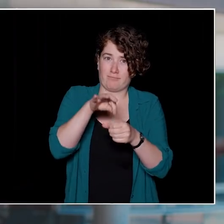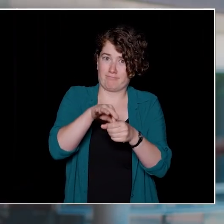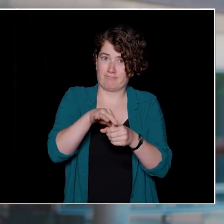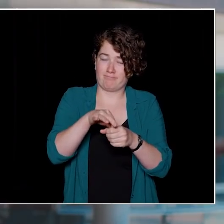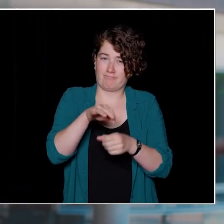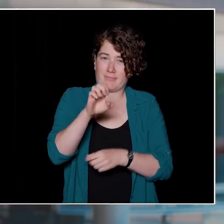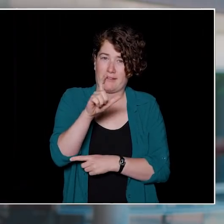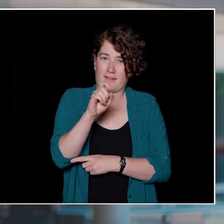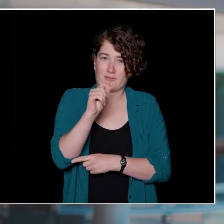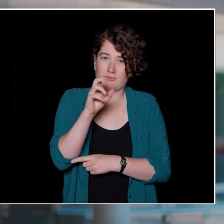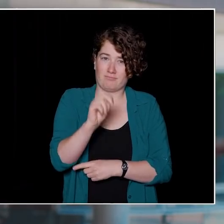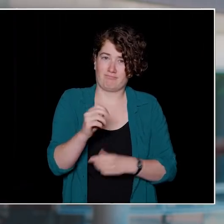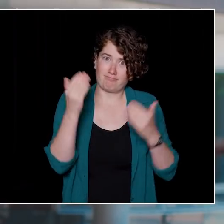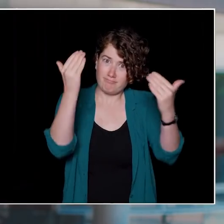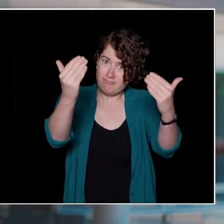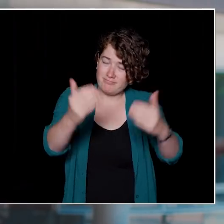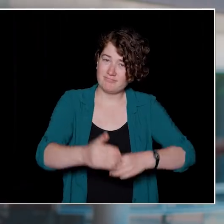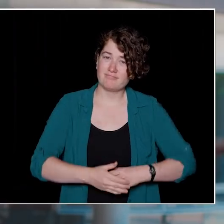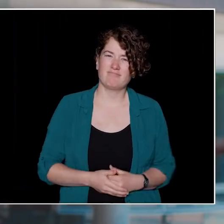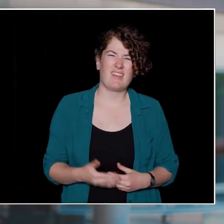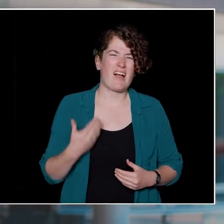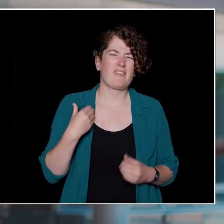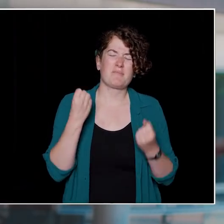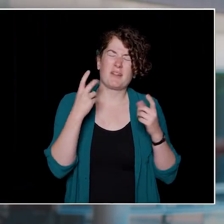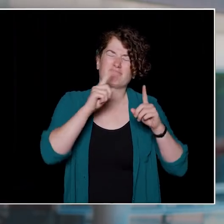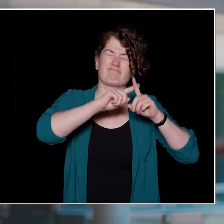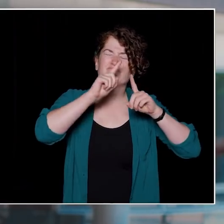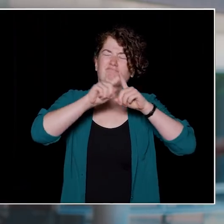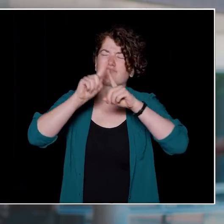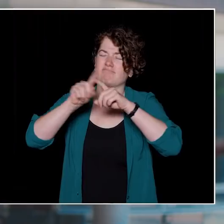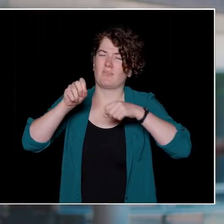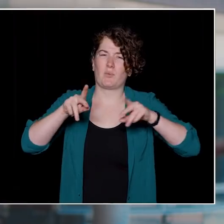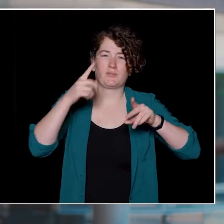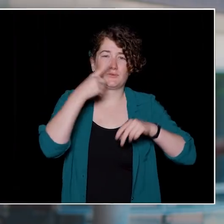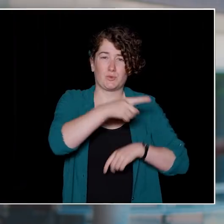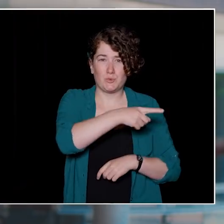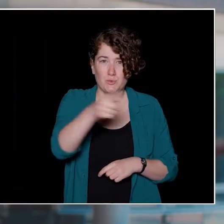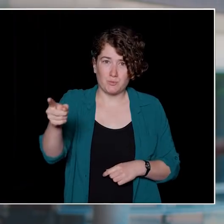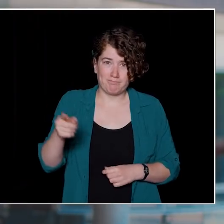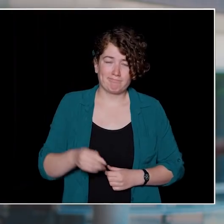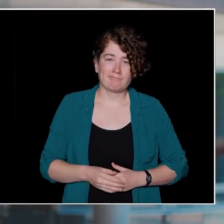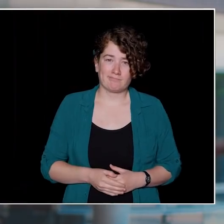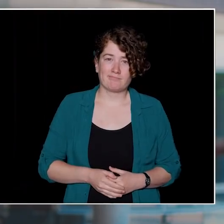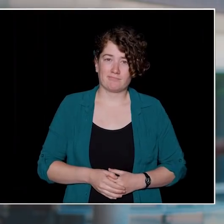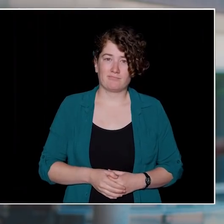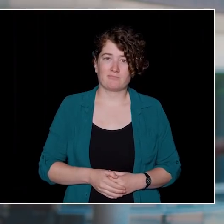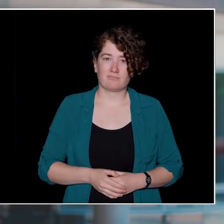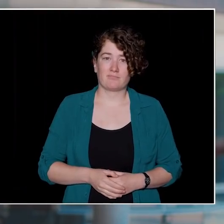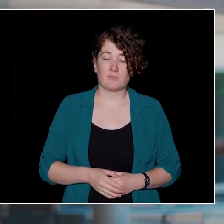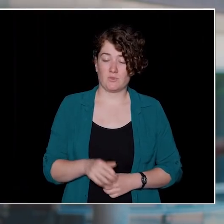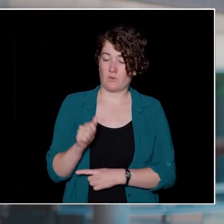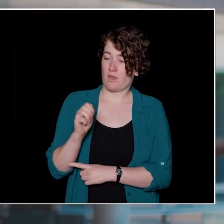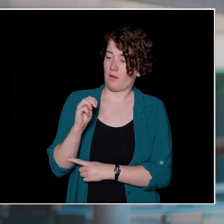Whether it be virtually or on campus once you're back, there's an infinite number of opportunities waiting for someone just like you.